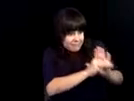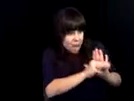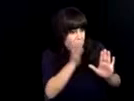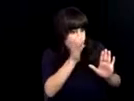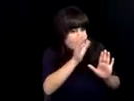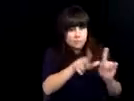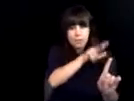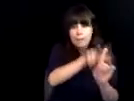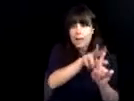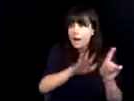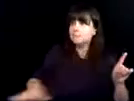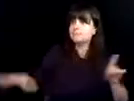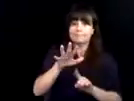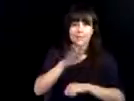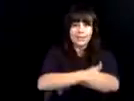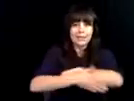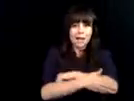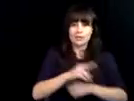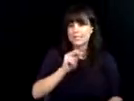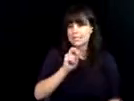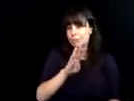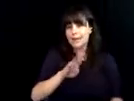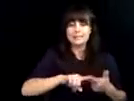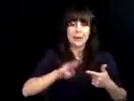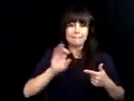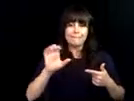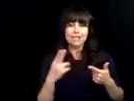fabulous. CYBER